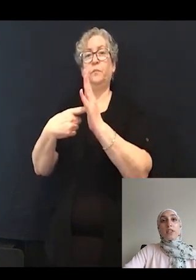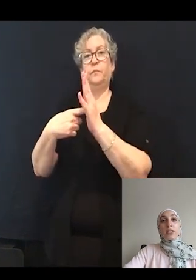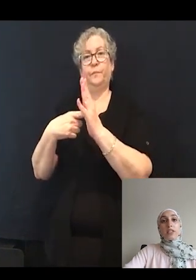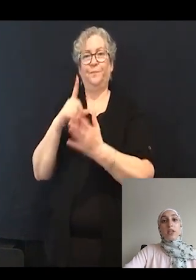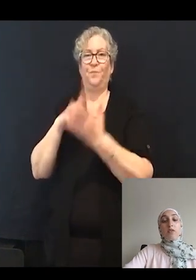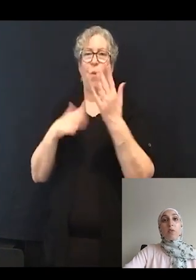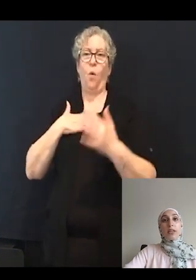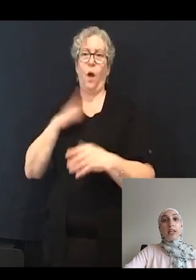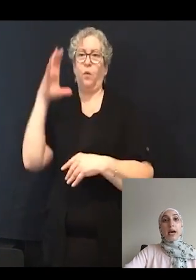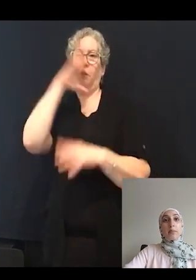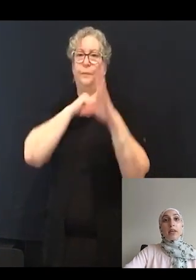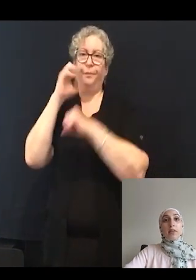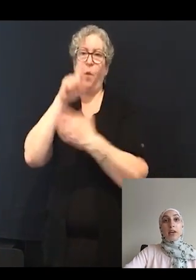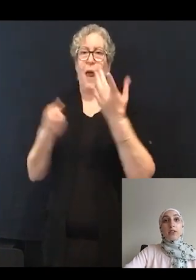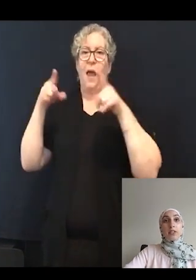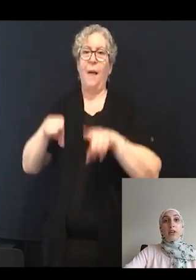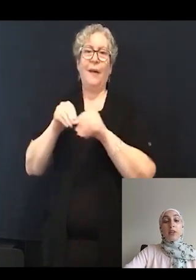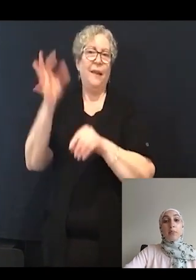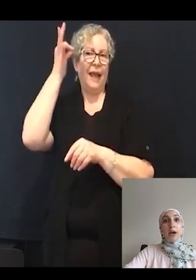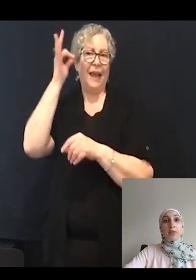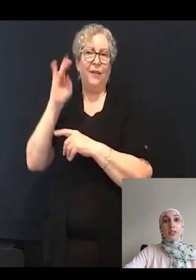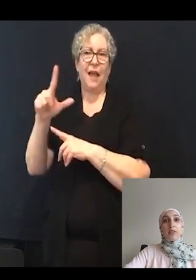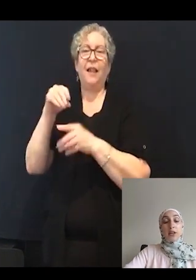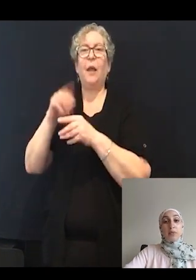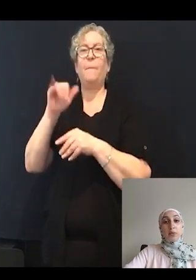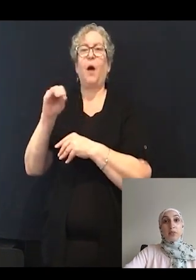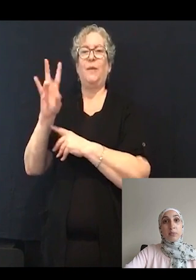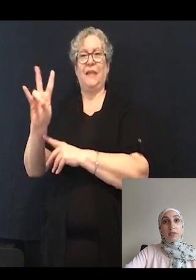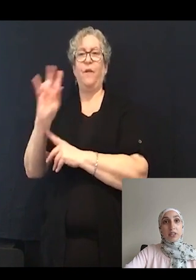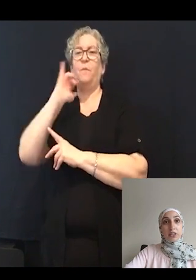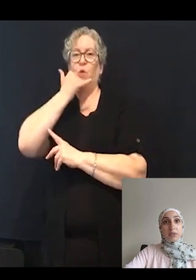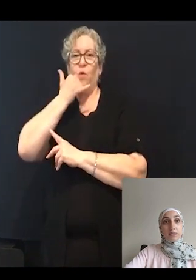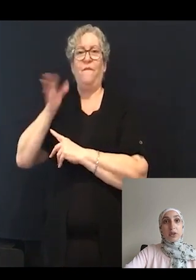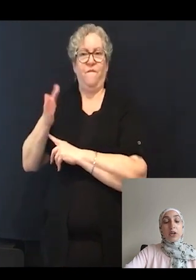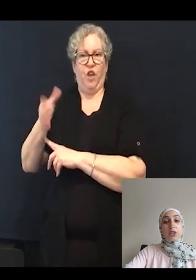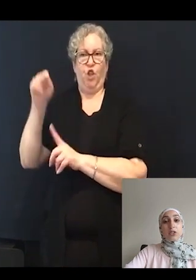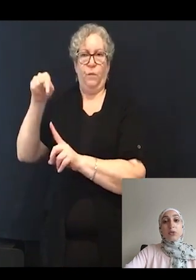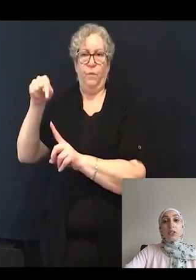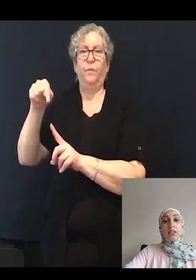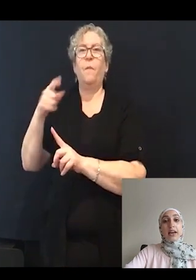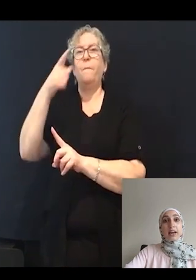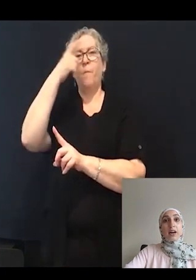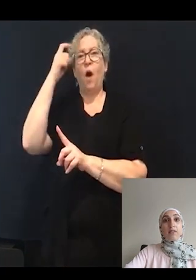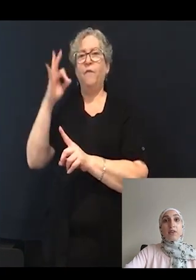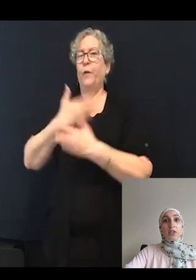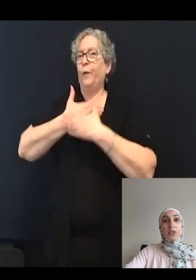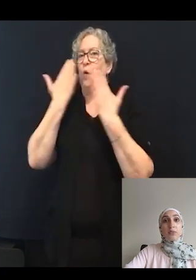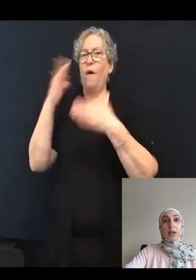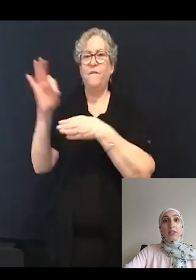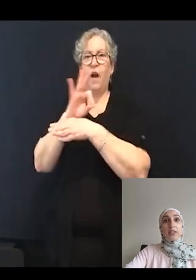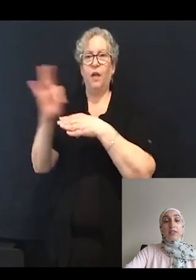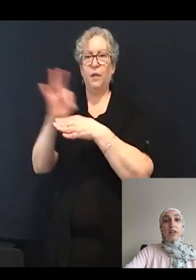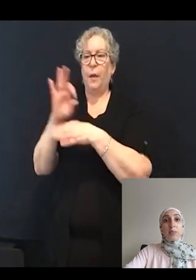is happening in the hair cell in the MYO7A mutant zebrafish. Due to the lack of a functional myosin VIIA protein,